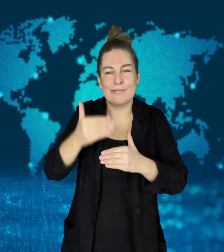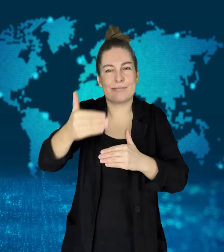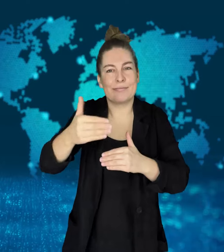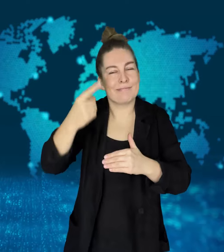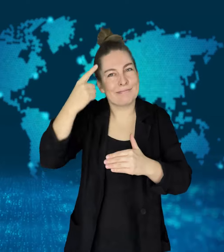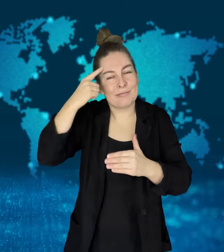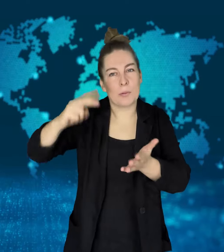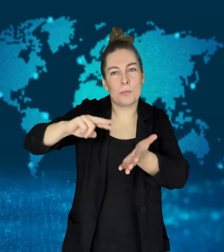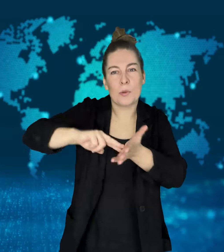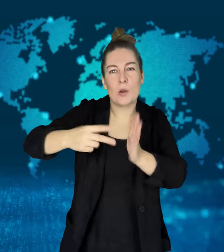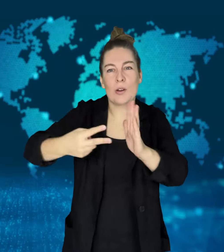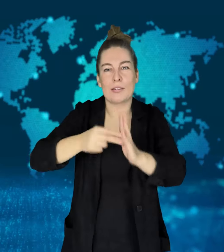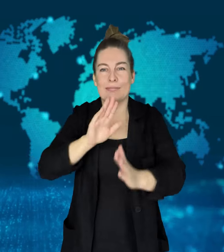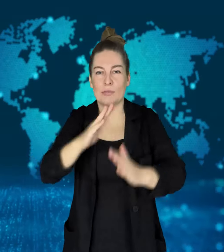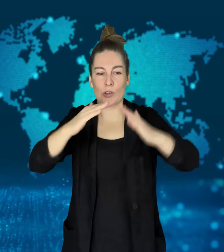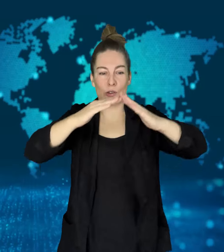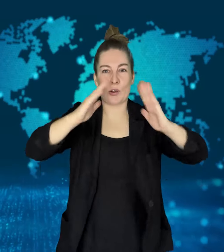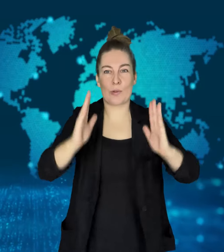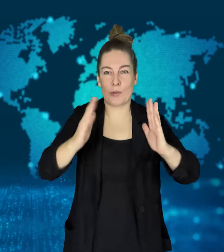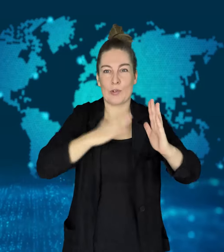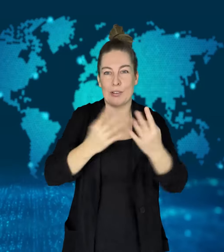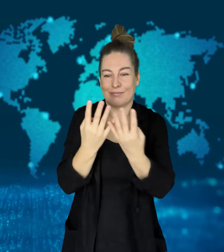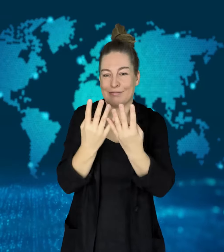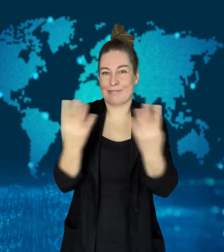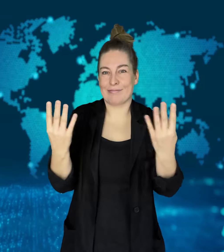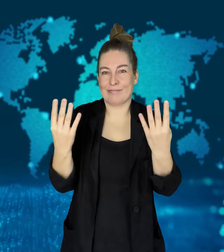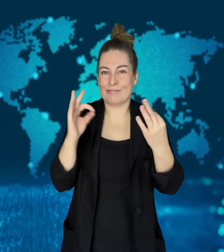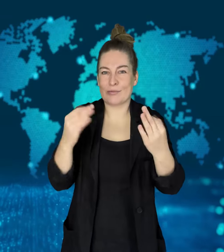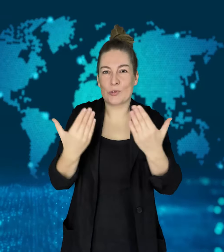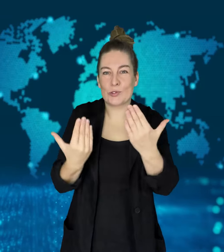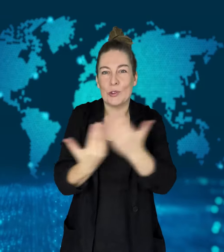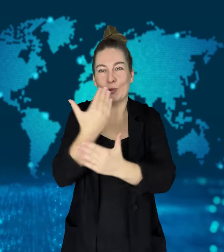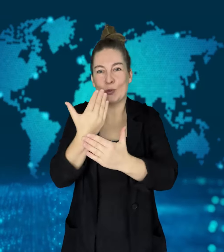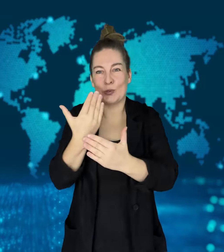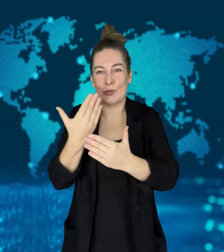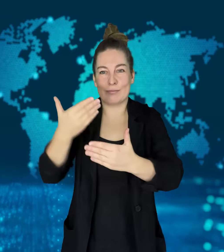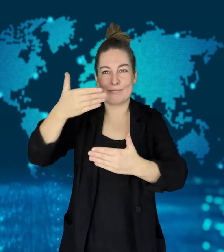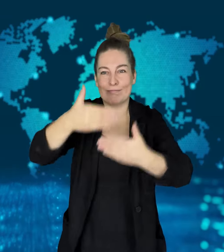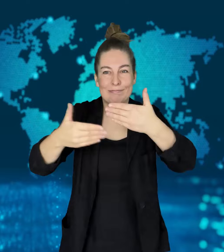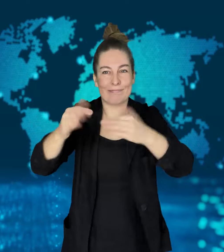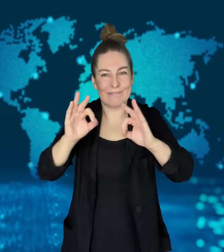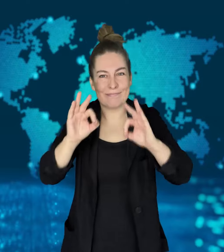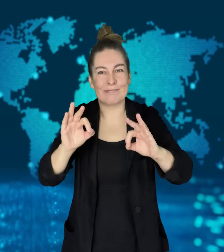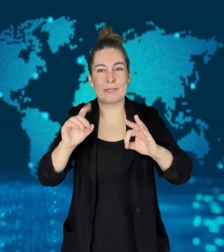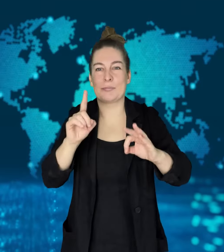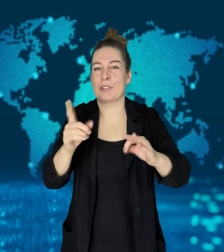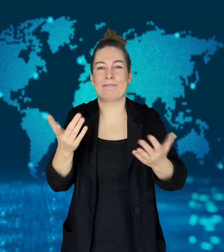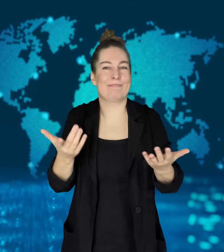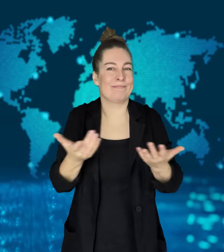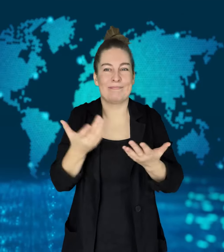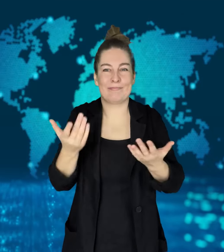hold while they work out what they will do as